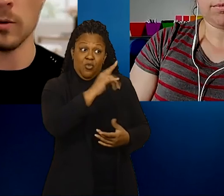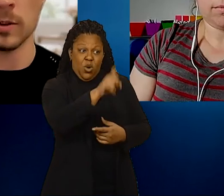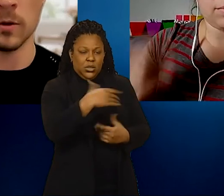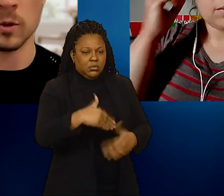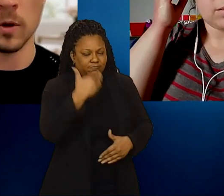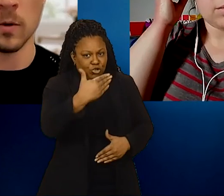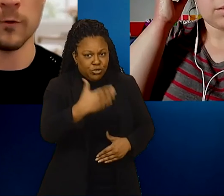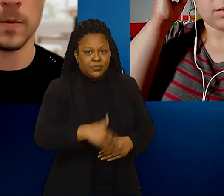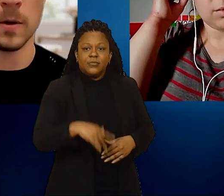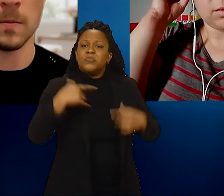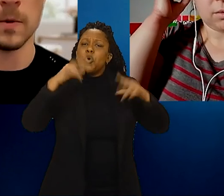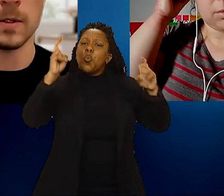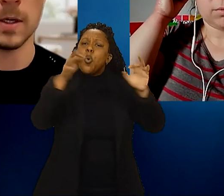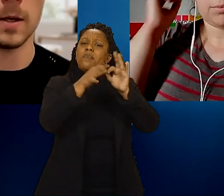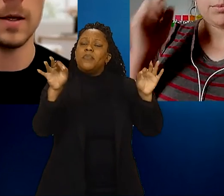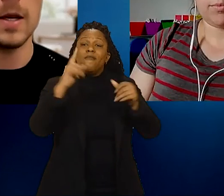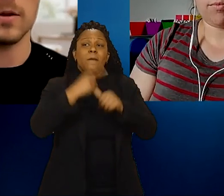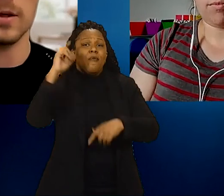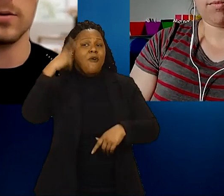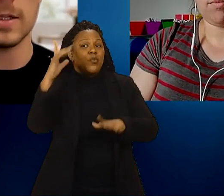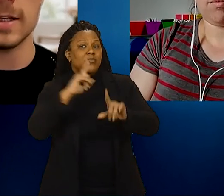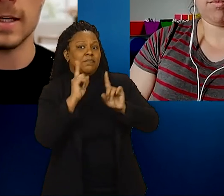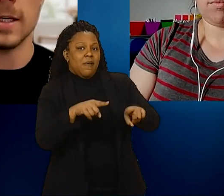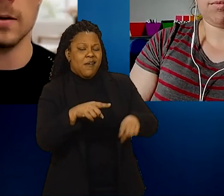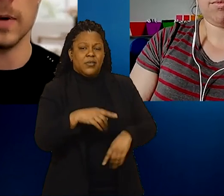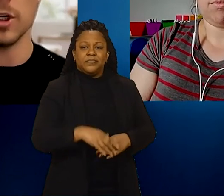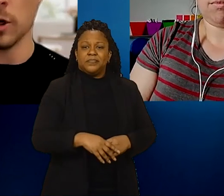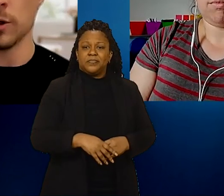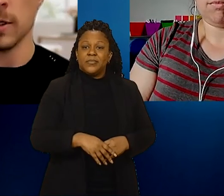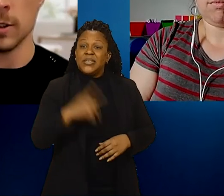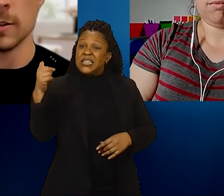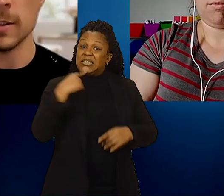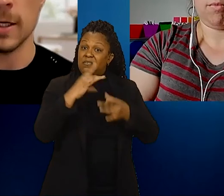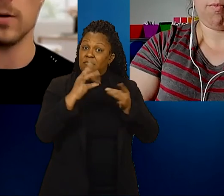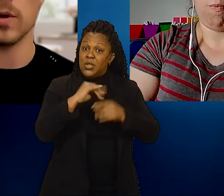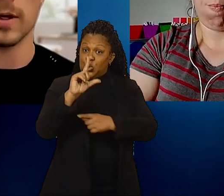just a short quote from him, he said that "The 2019 budget negotiations ended with us